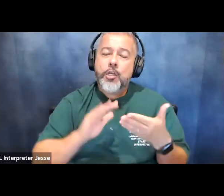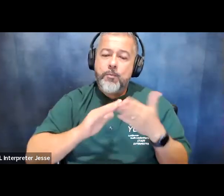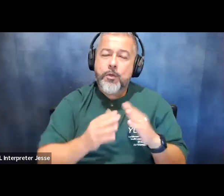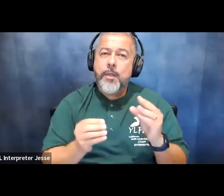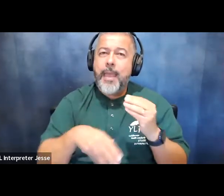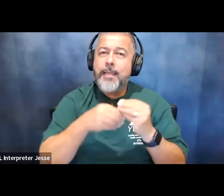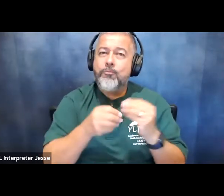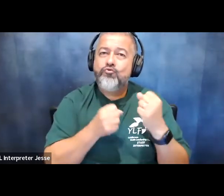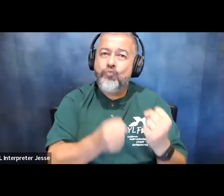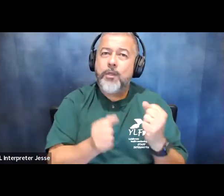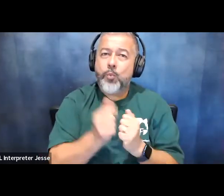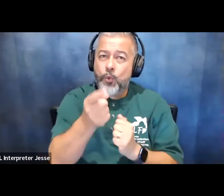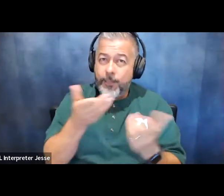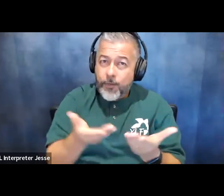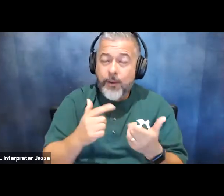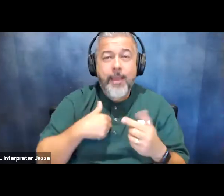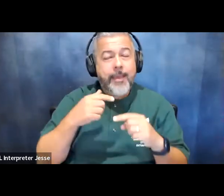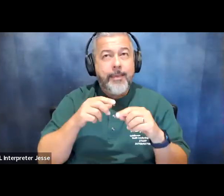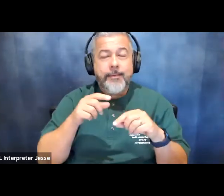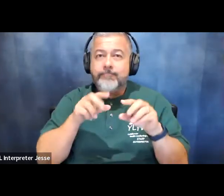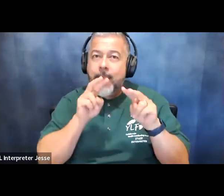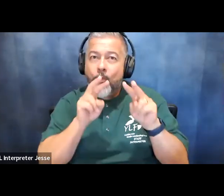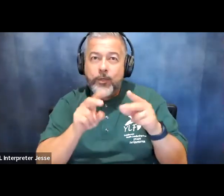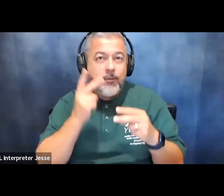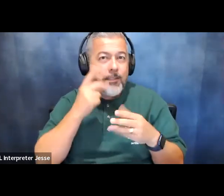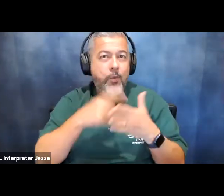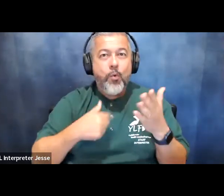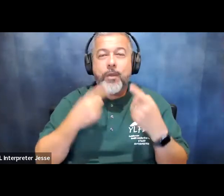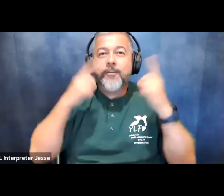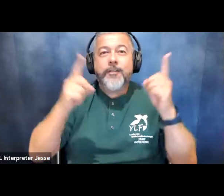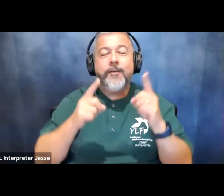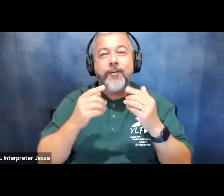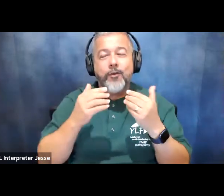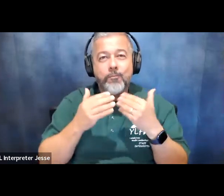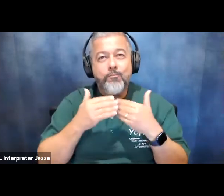and i can't wait to see what we achieve going forward thank you so much have a great day